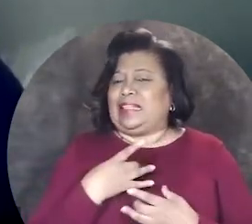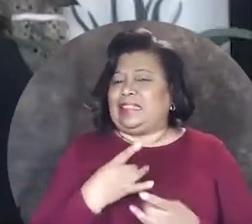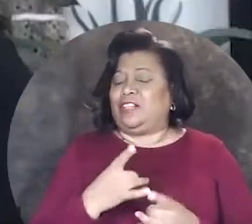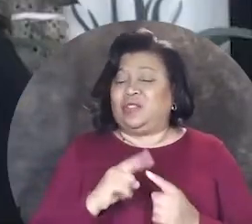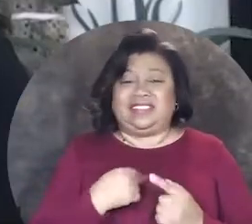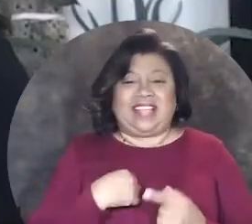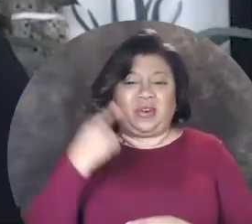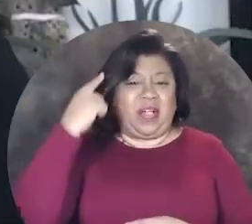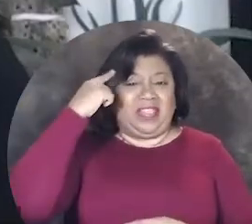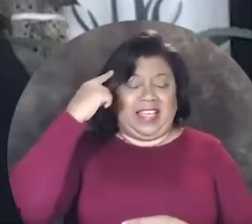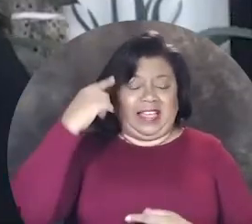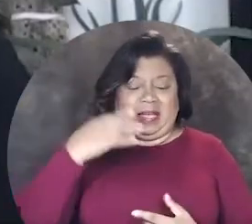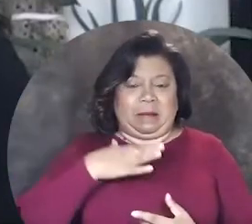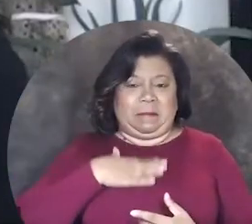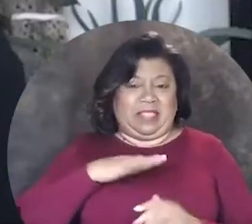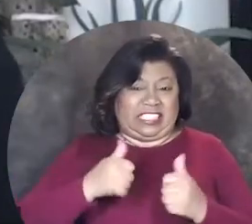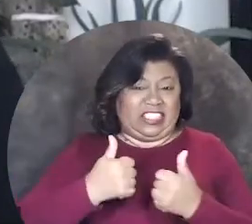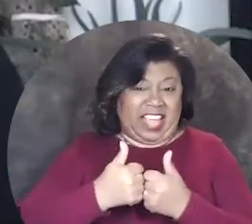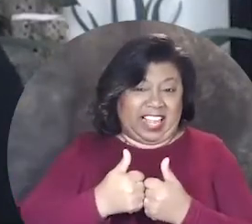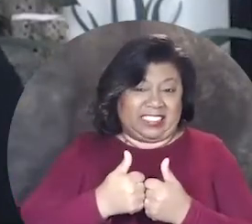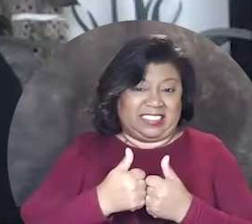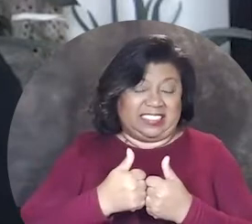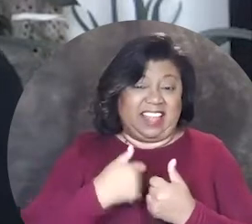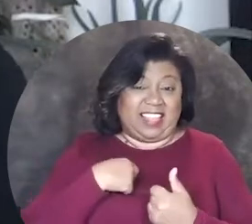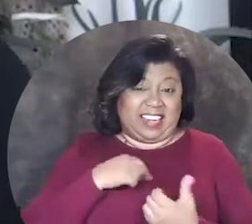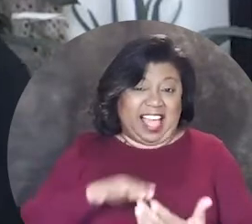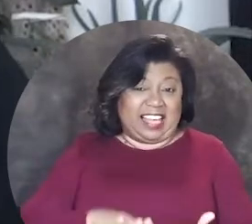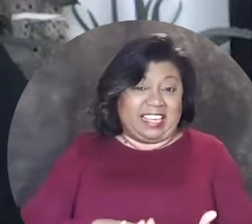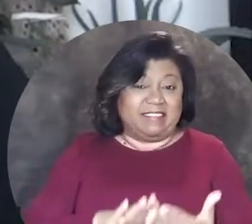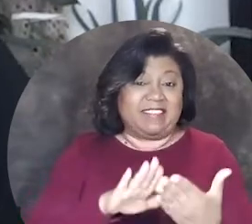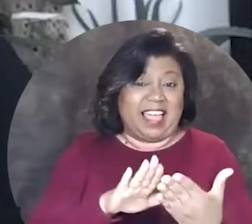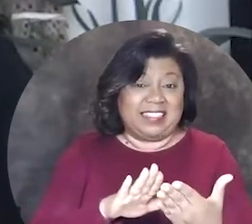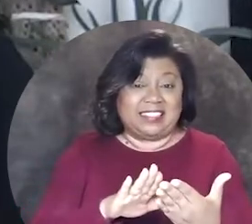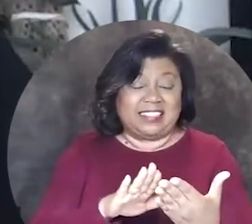it's an interesting one because I don't think the challenges that I have faced